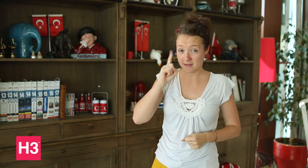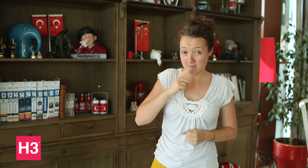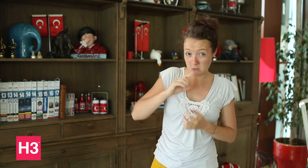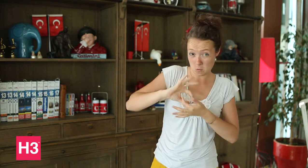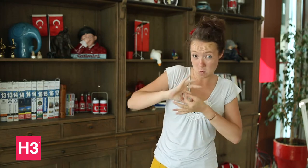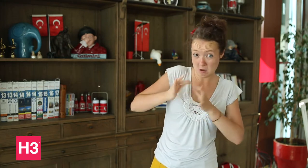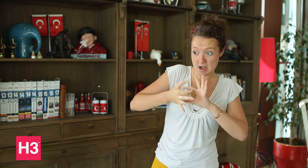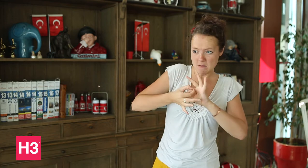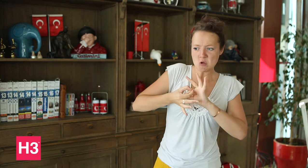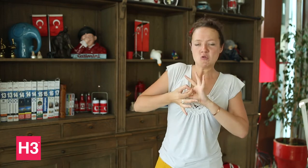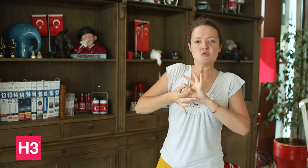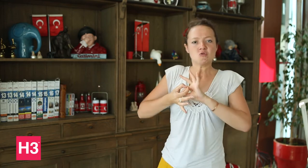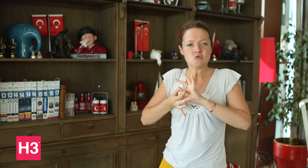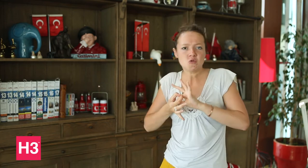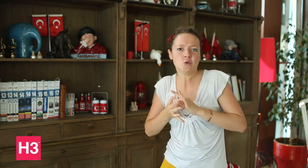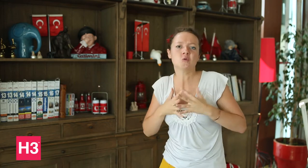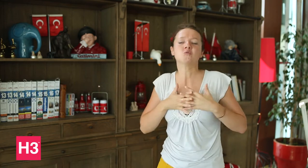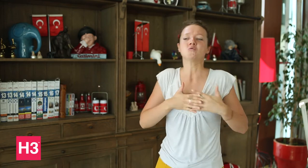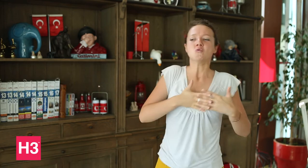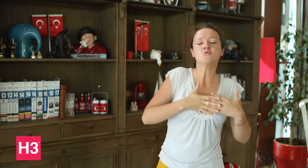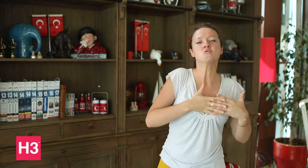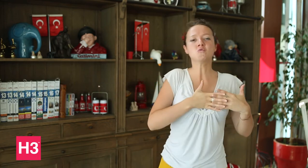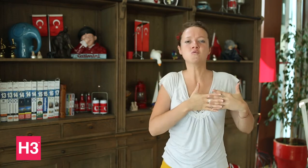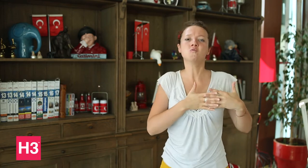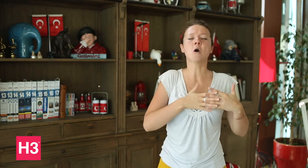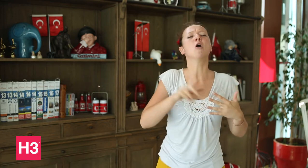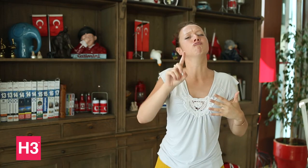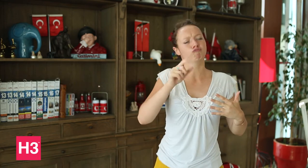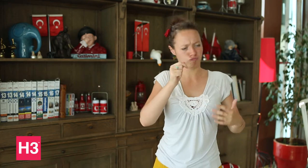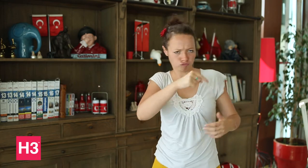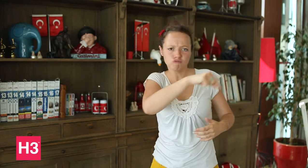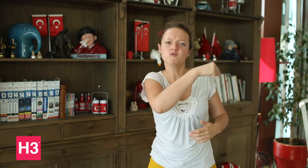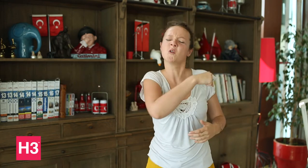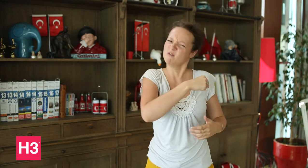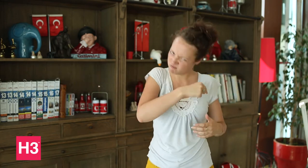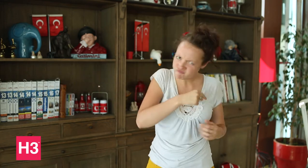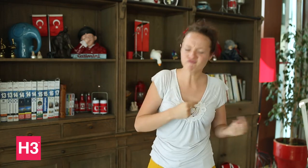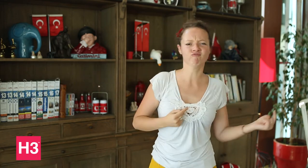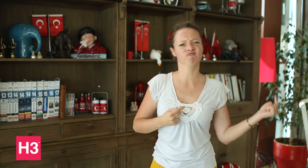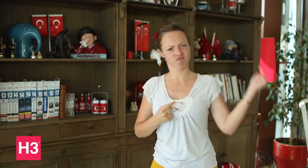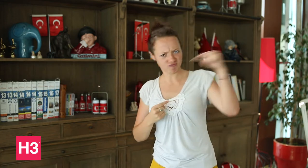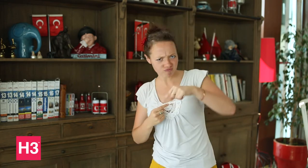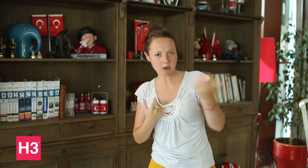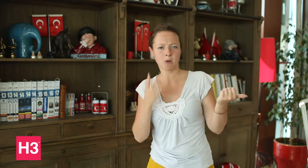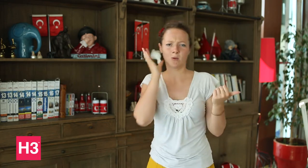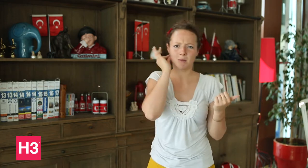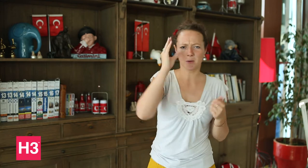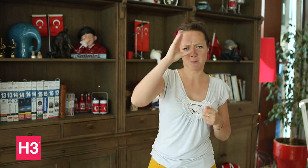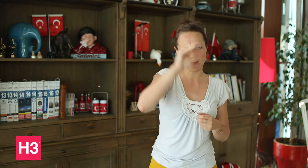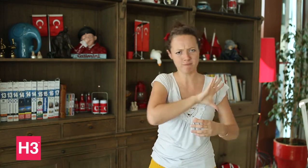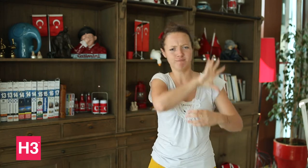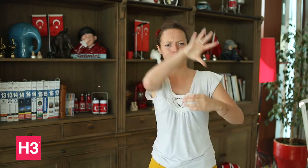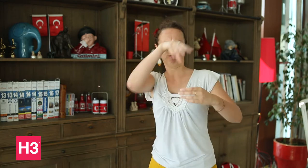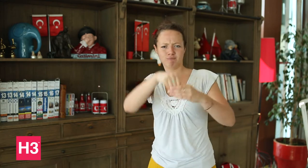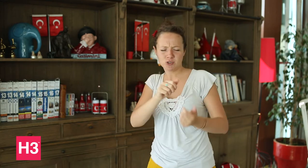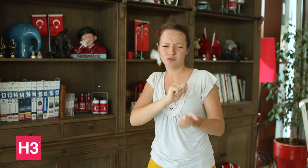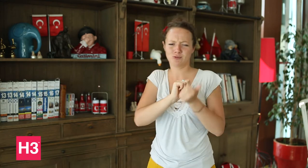and decision on whether to participate in this year’s Deaflympics. USA is only competing in men and women: